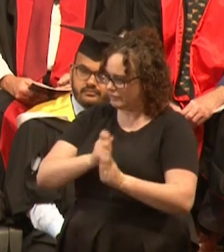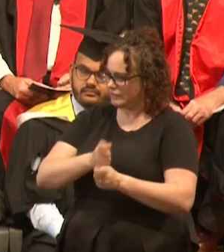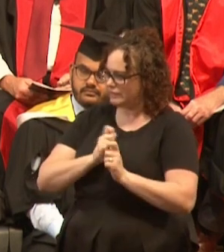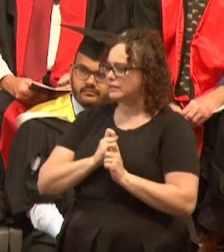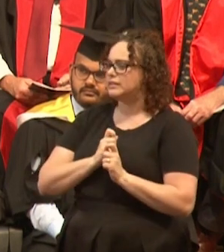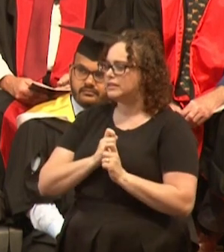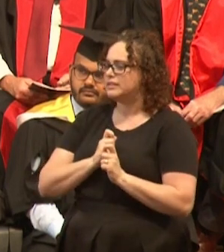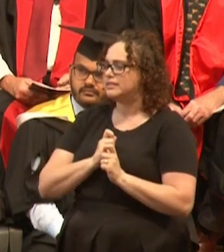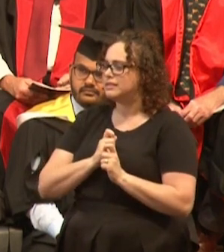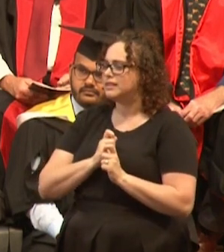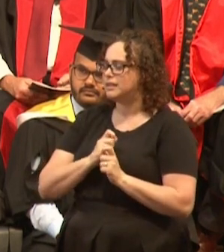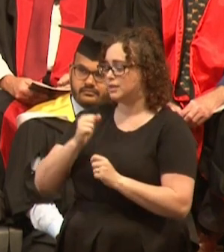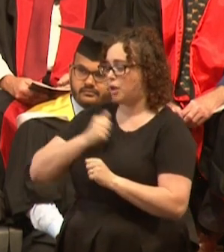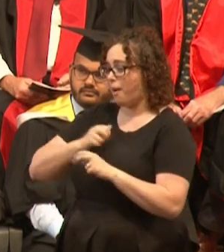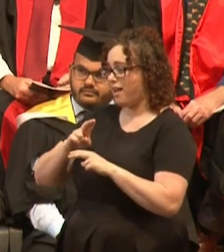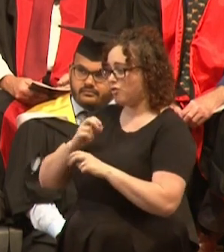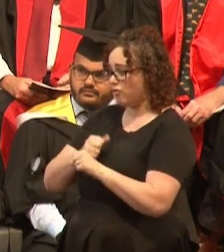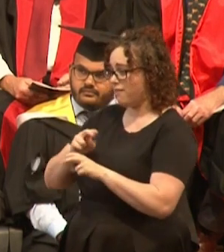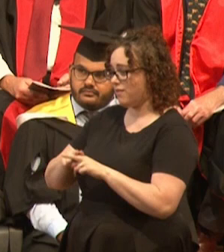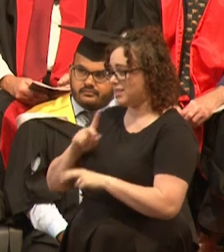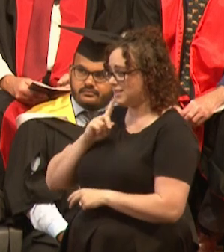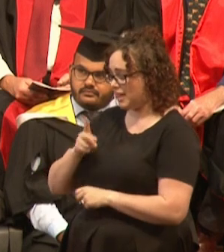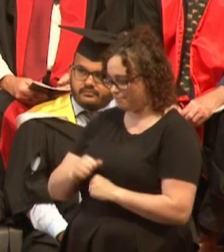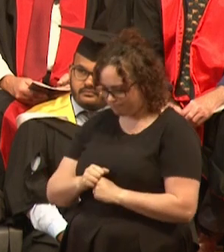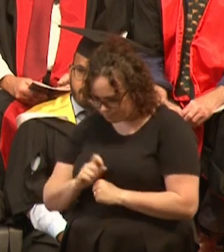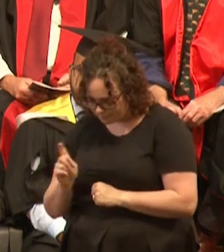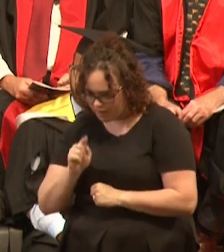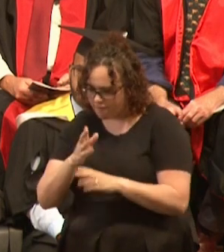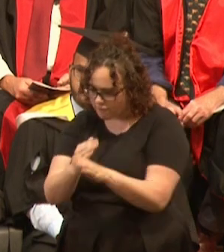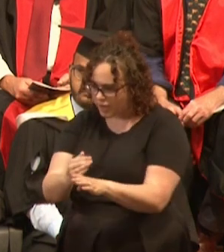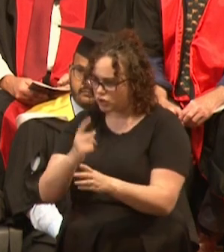"Fish," he said, "I love you and respect you very much."